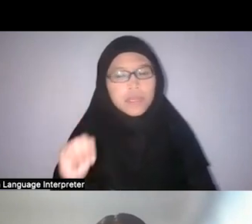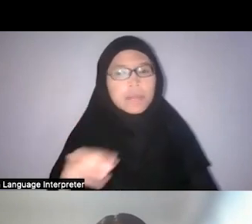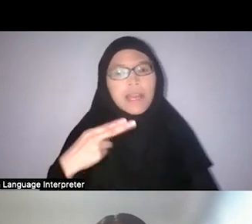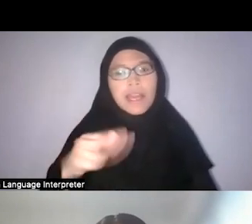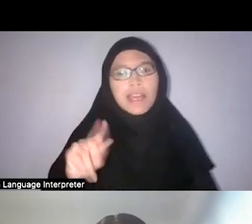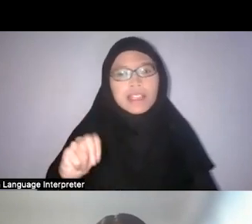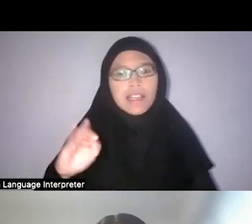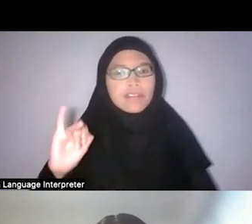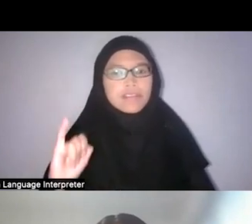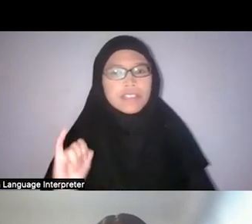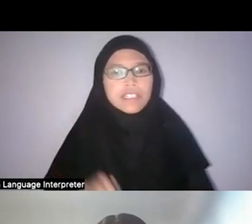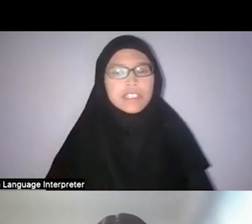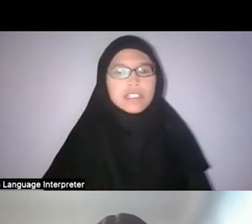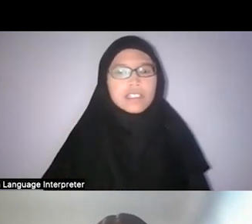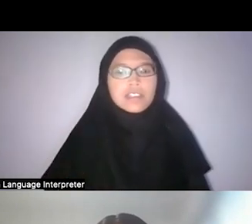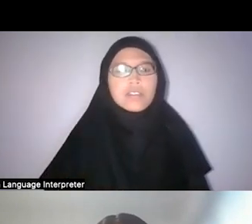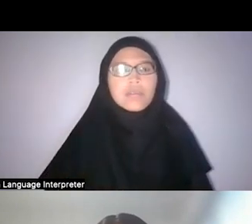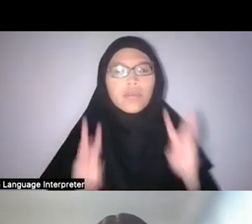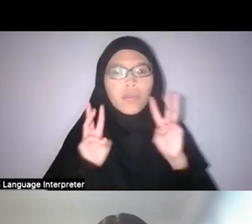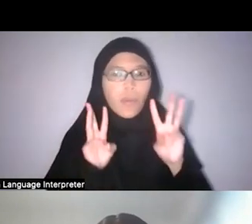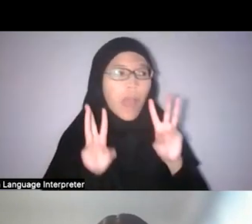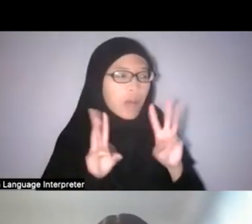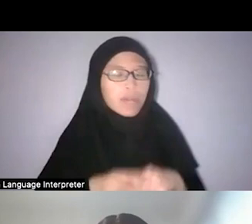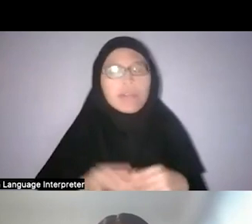That kind of ties to Zining’s orchids.